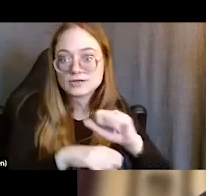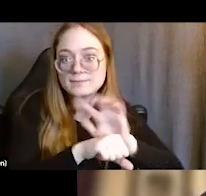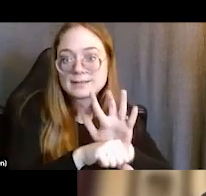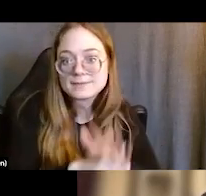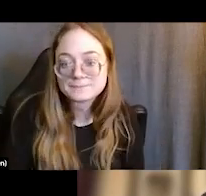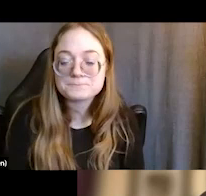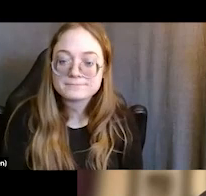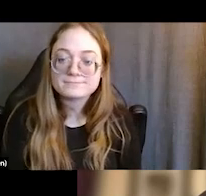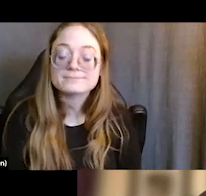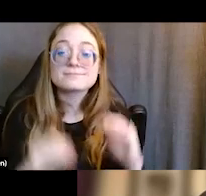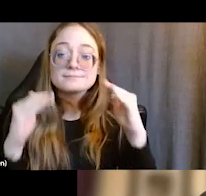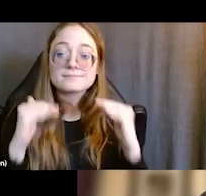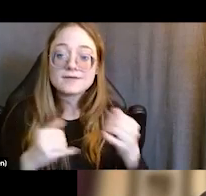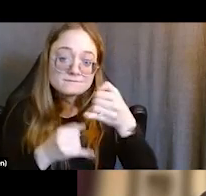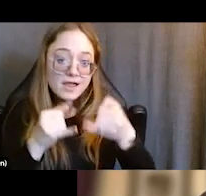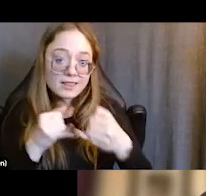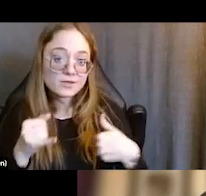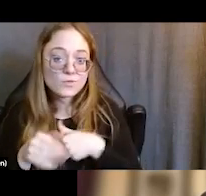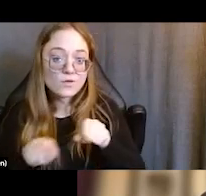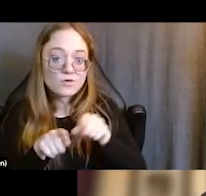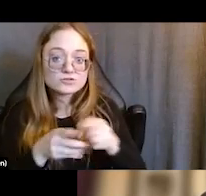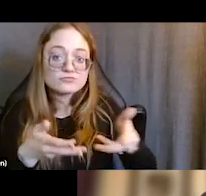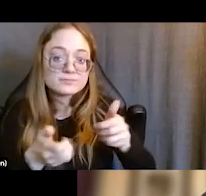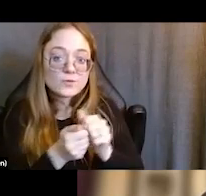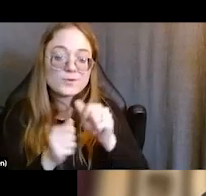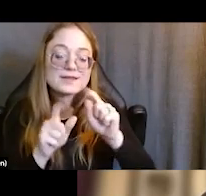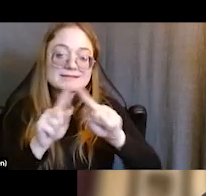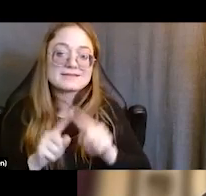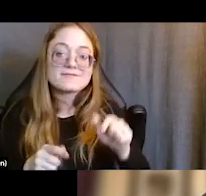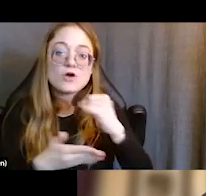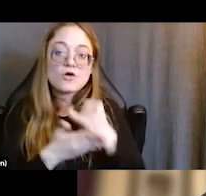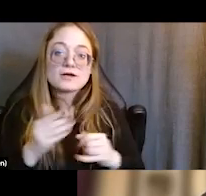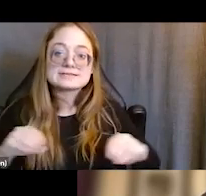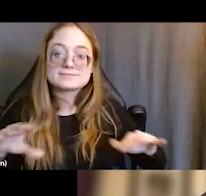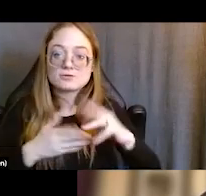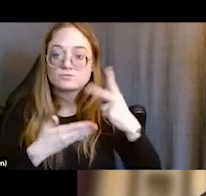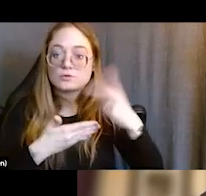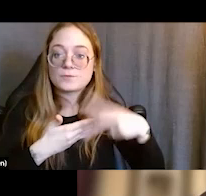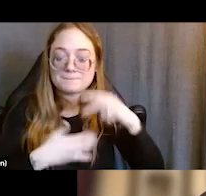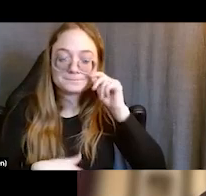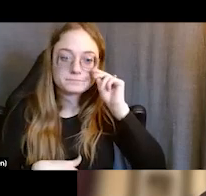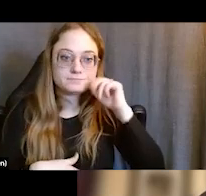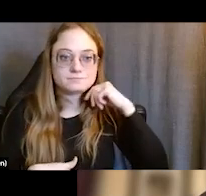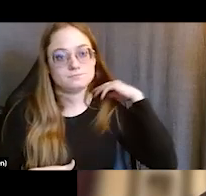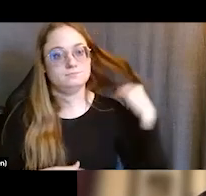Finally, we also engage in a variety of arts-based programming. Those can be really across the gamut, right?